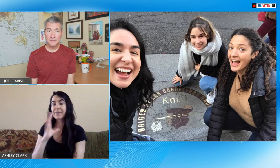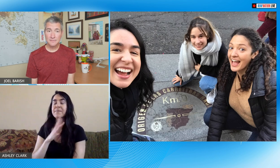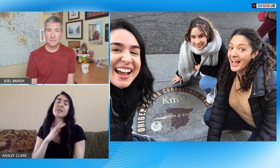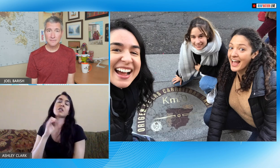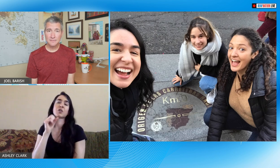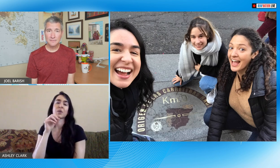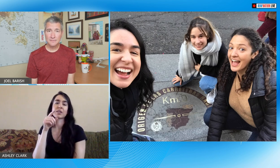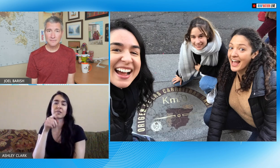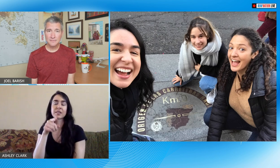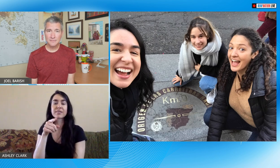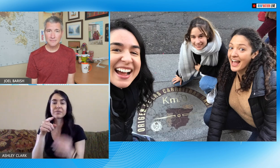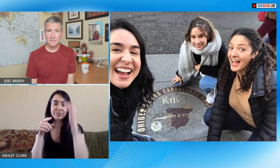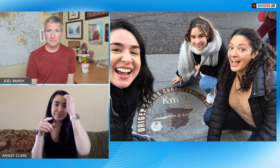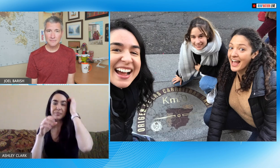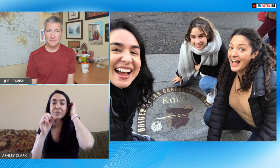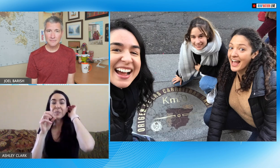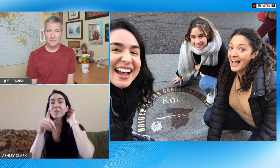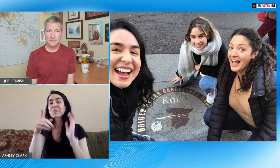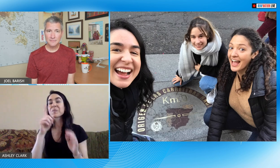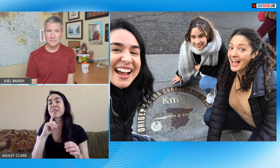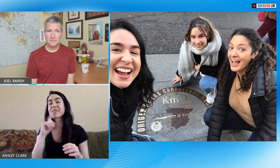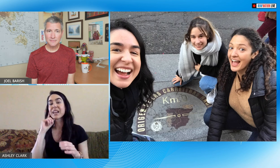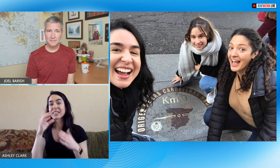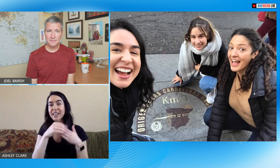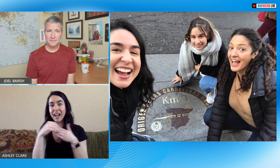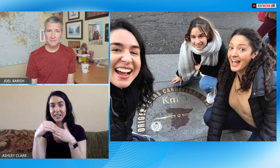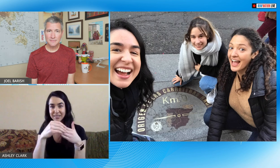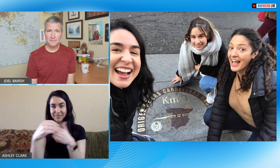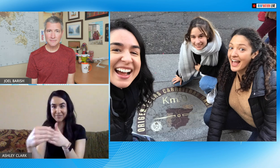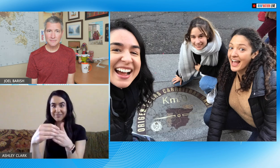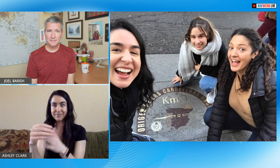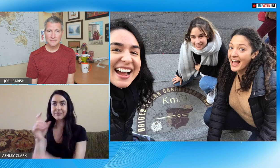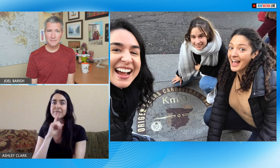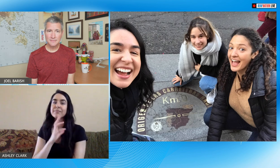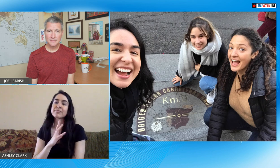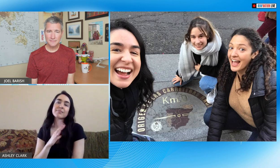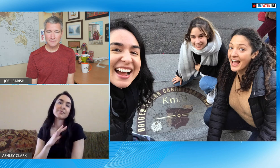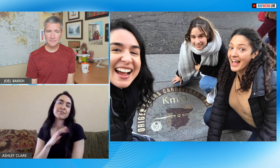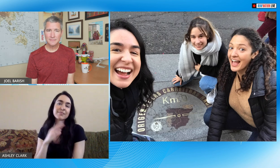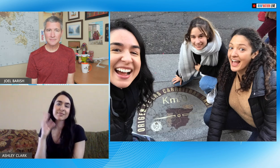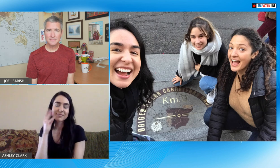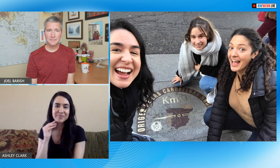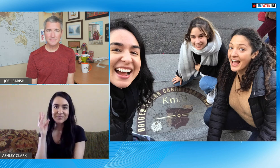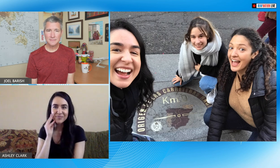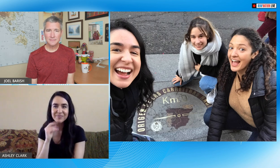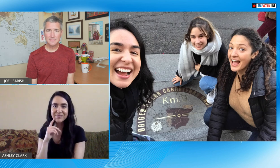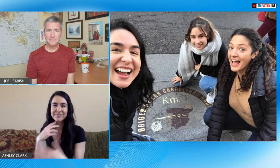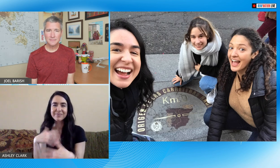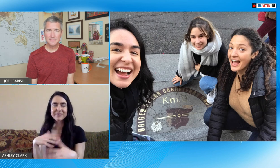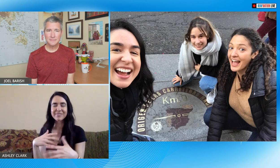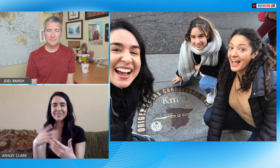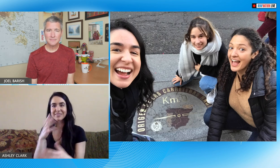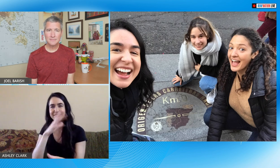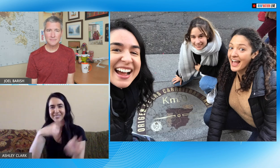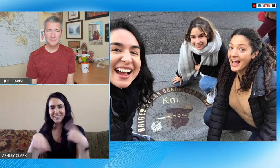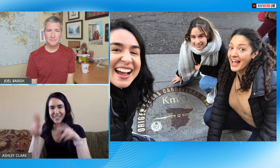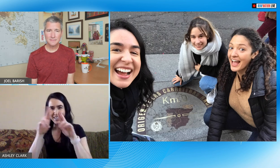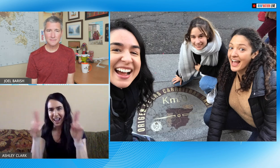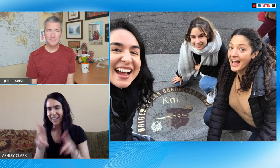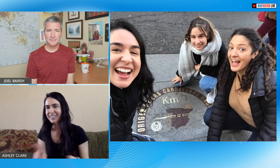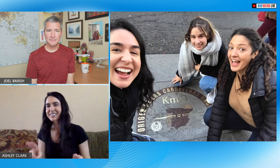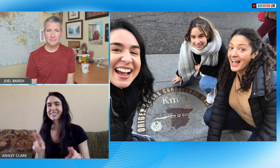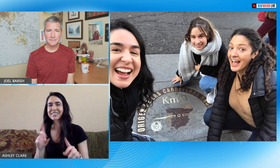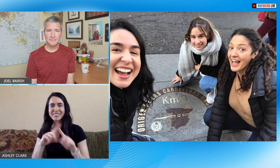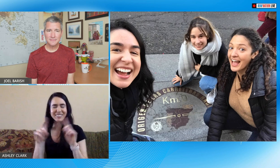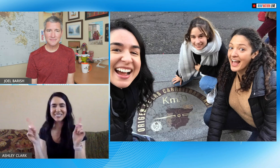and here in this picture we had a deaf guy and it was such a great experience